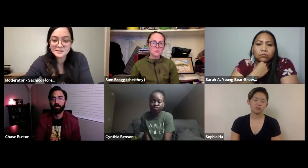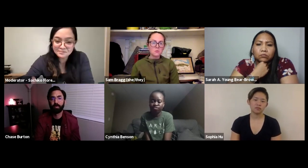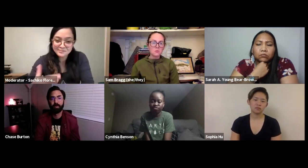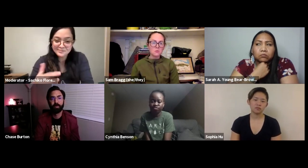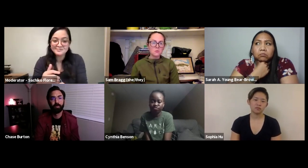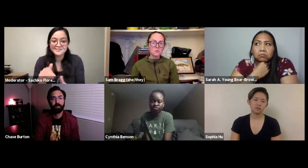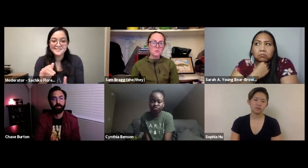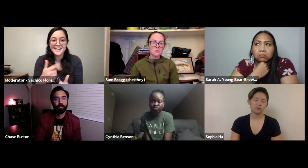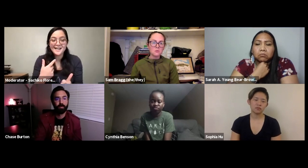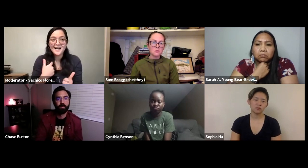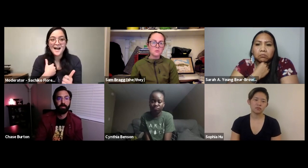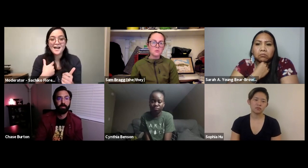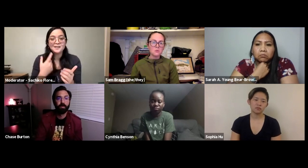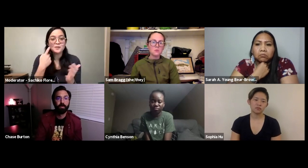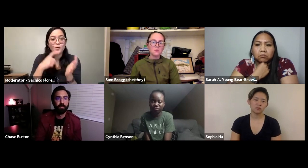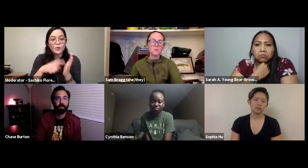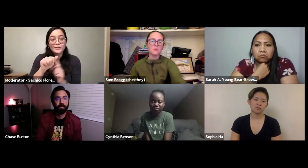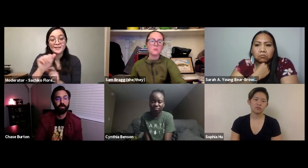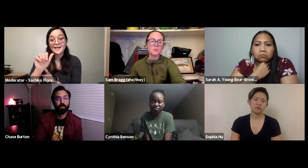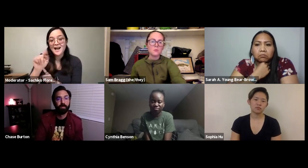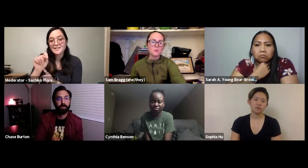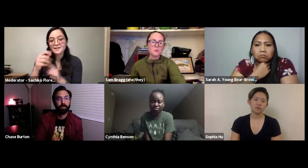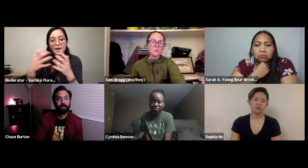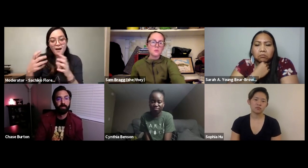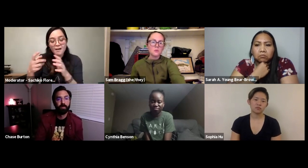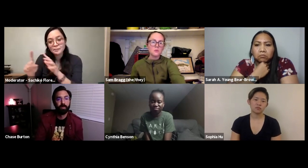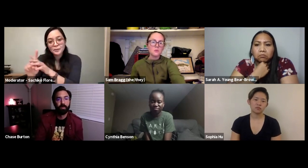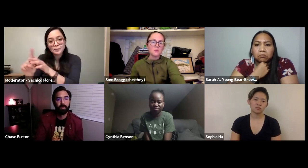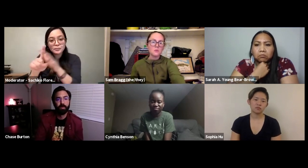the details of the bill, not so much just a general concept.